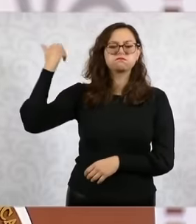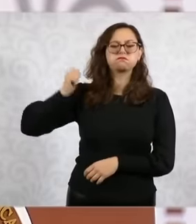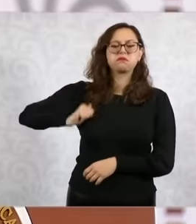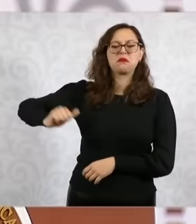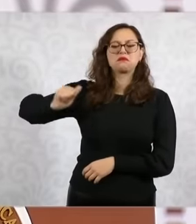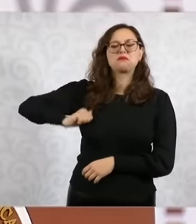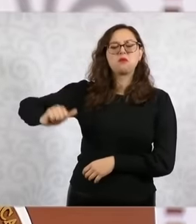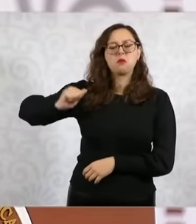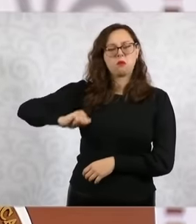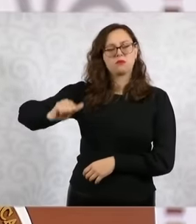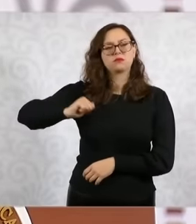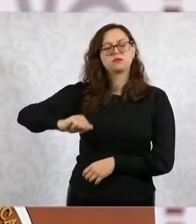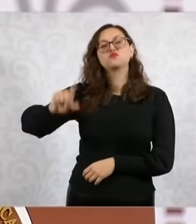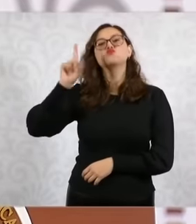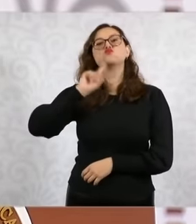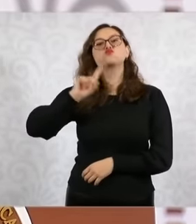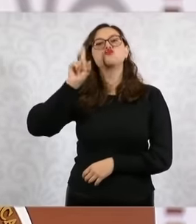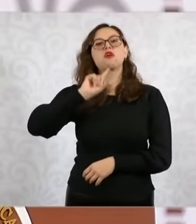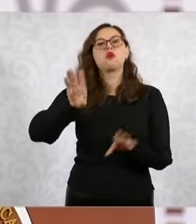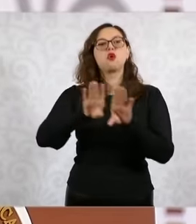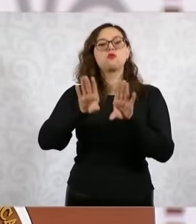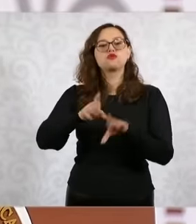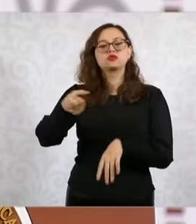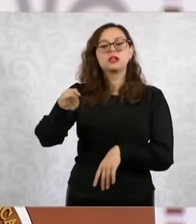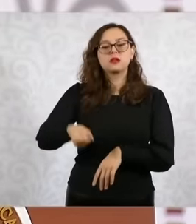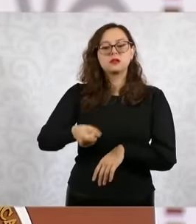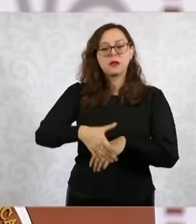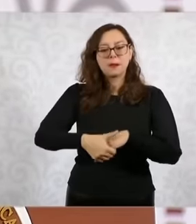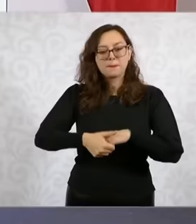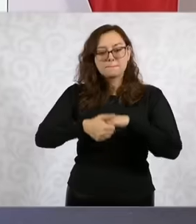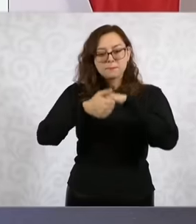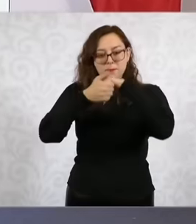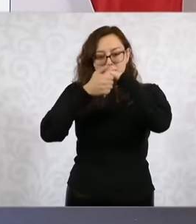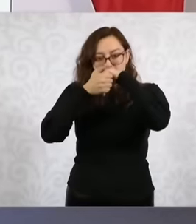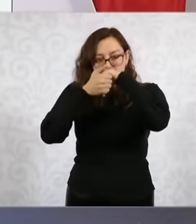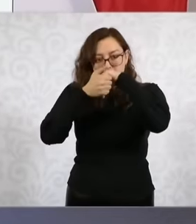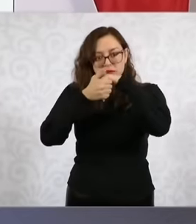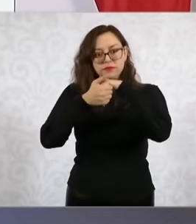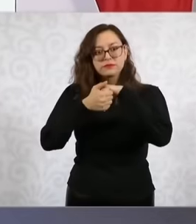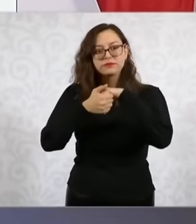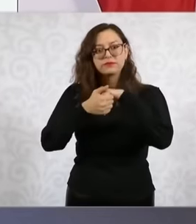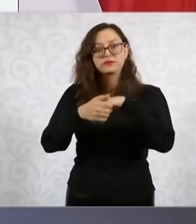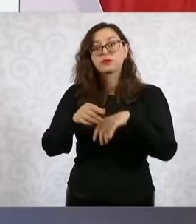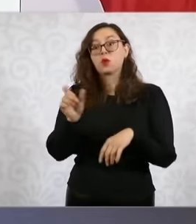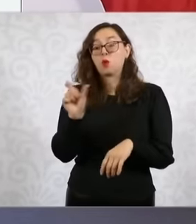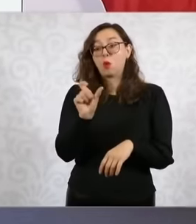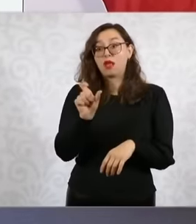. So I get used to it and if they give me a kiss on the hand, I return the kiss. It's a